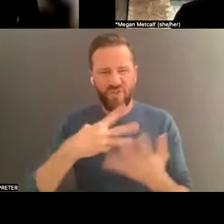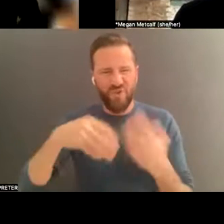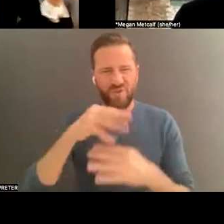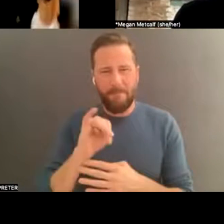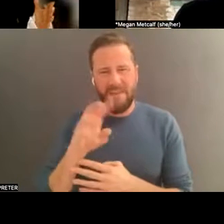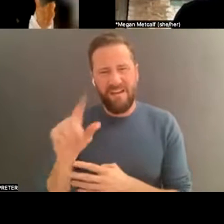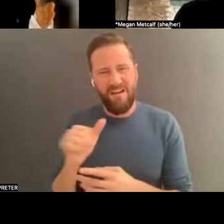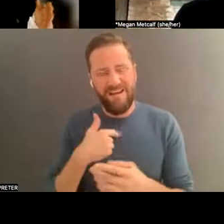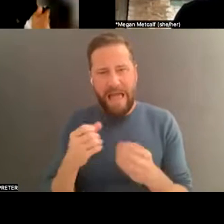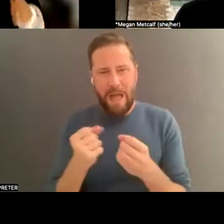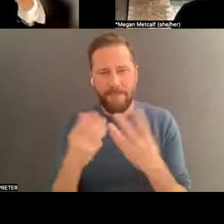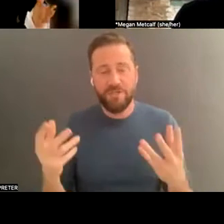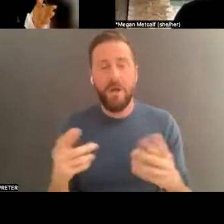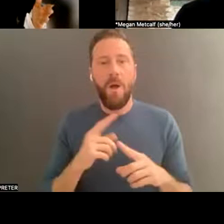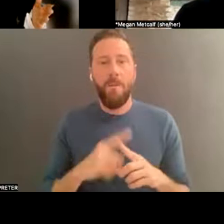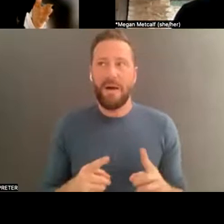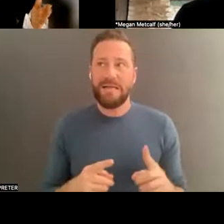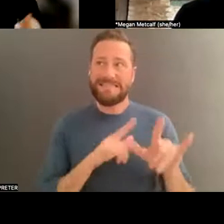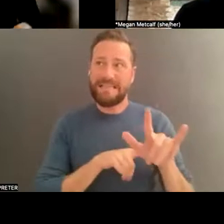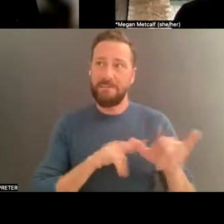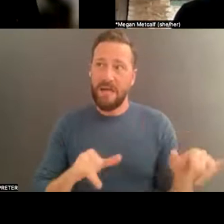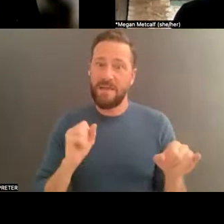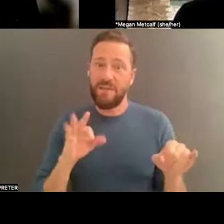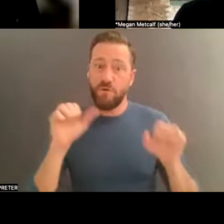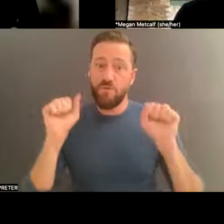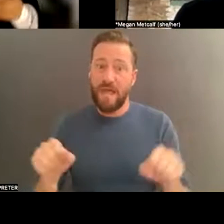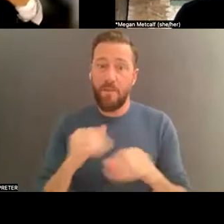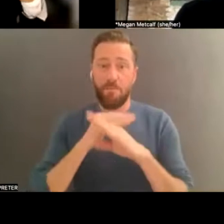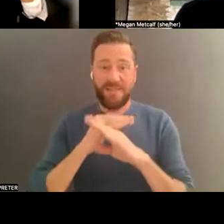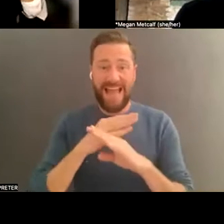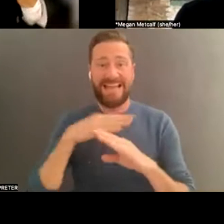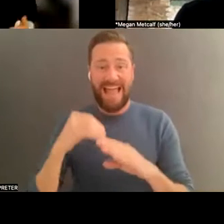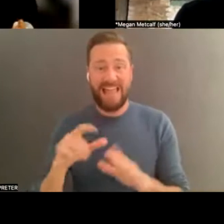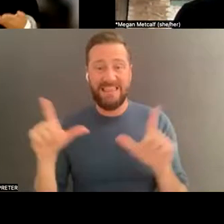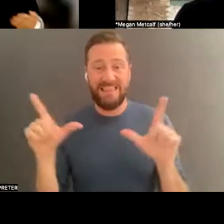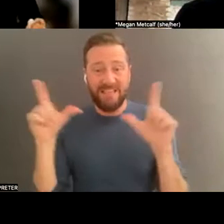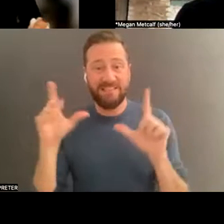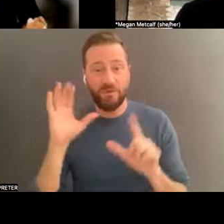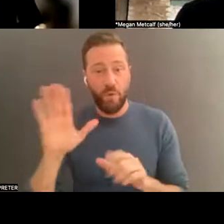and license your work, and can have, can create